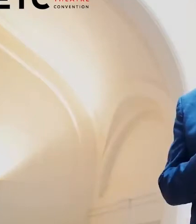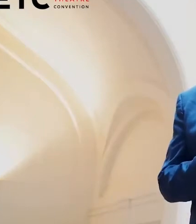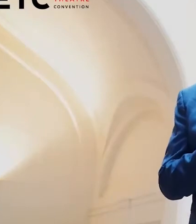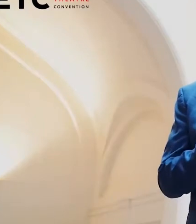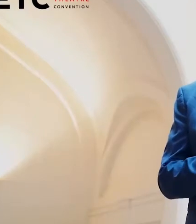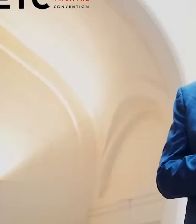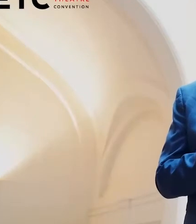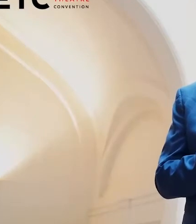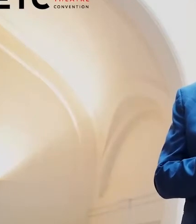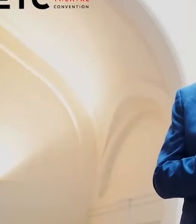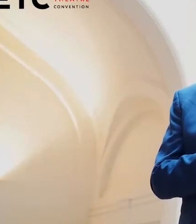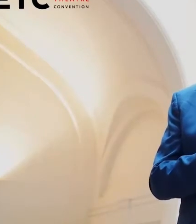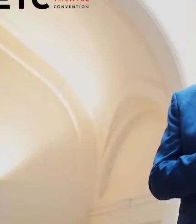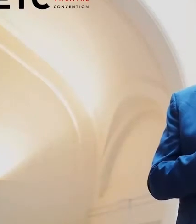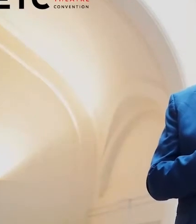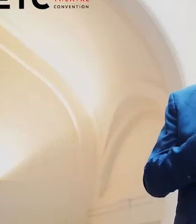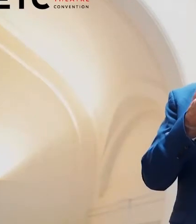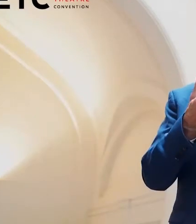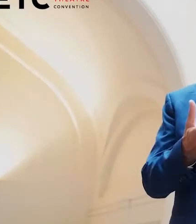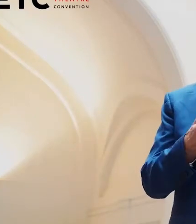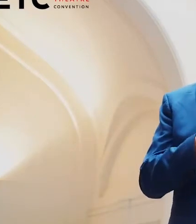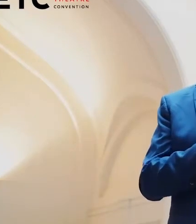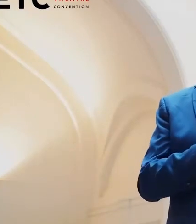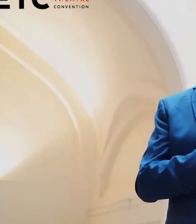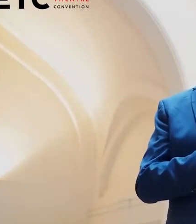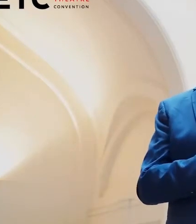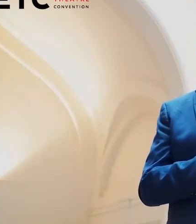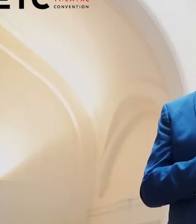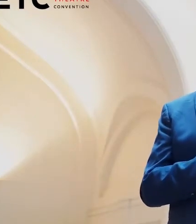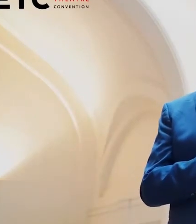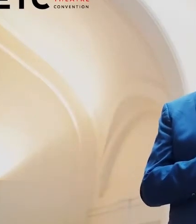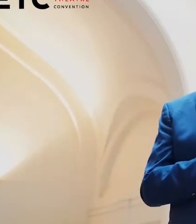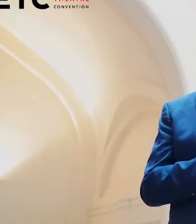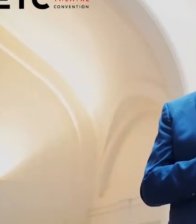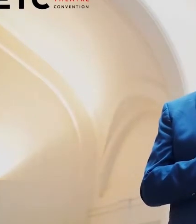for young theatre and participatory theatre.